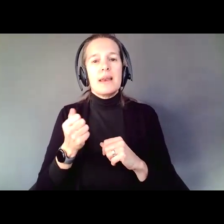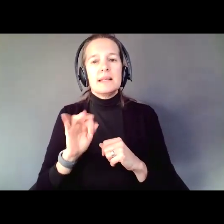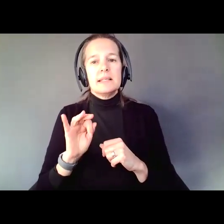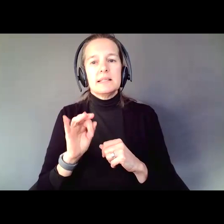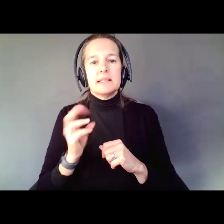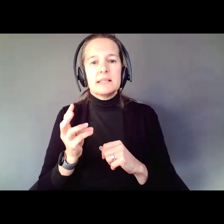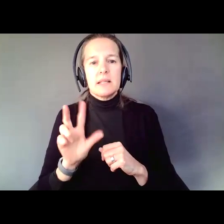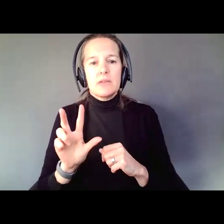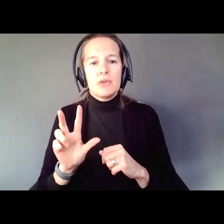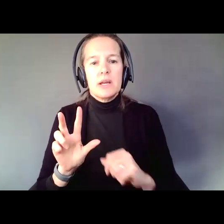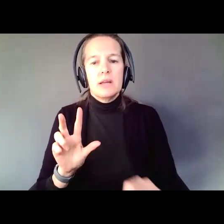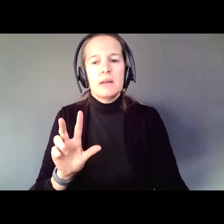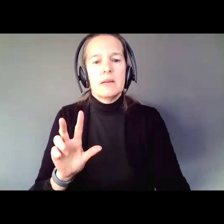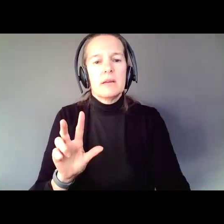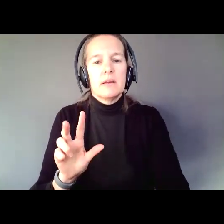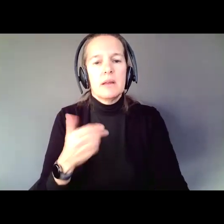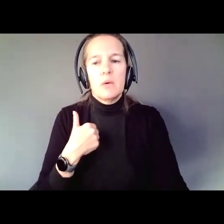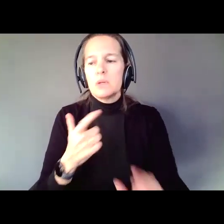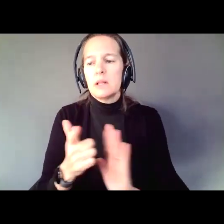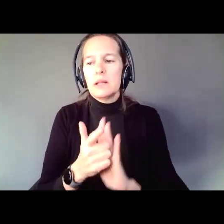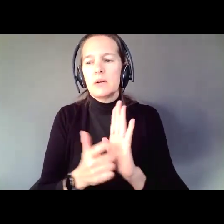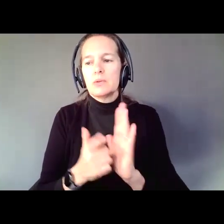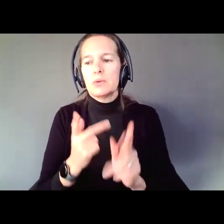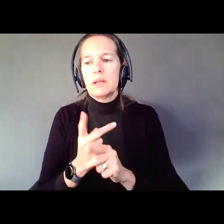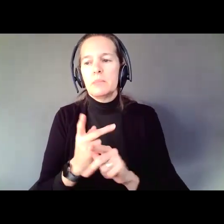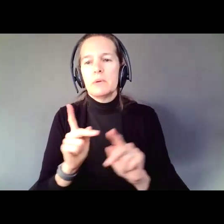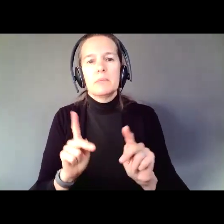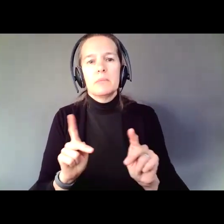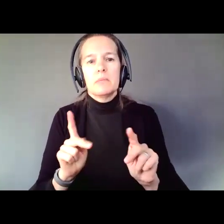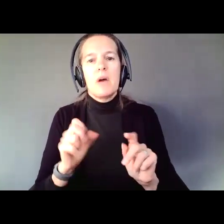it with us legal to keep people from using bathrooms or sitting at lunch counters because